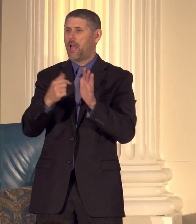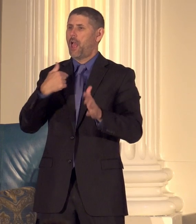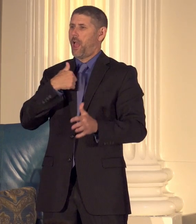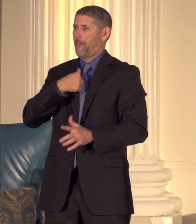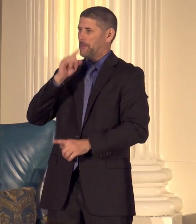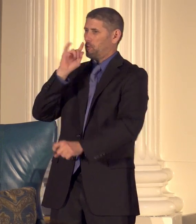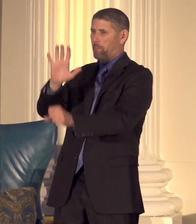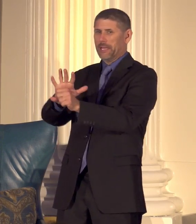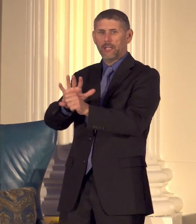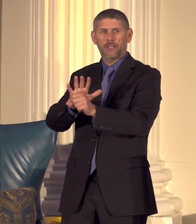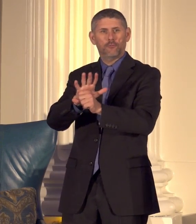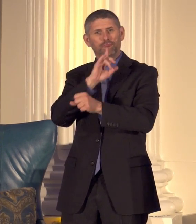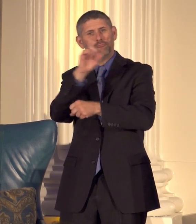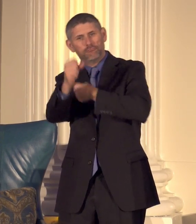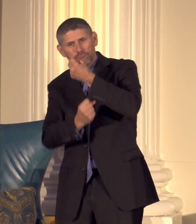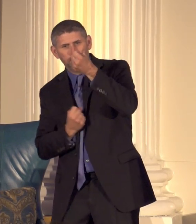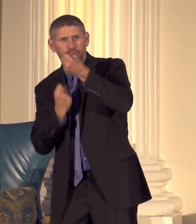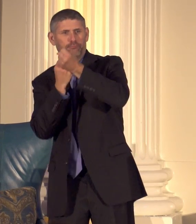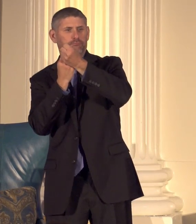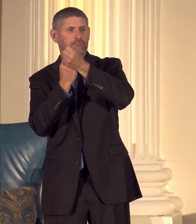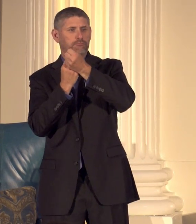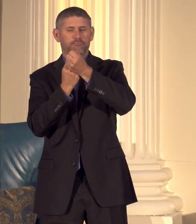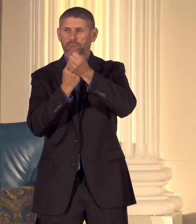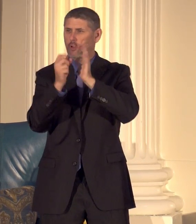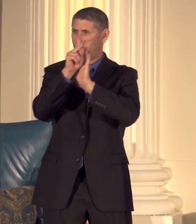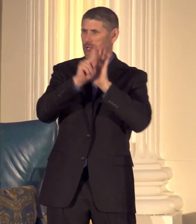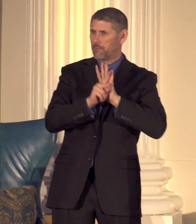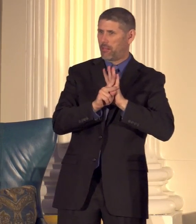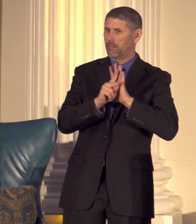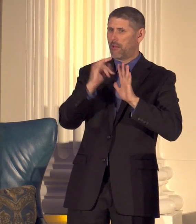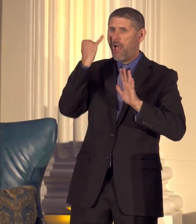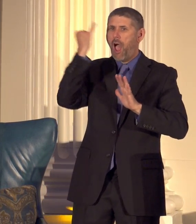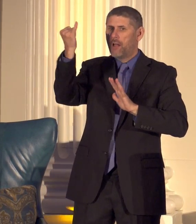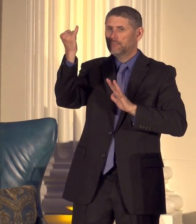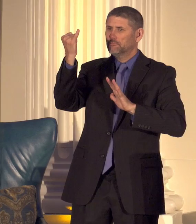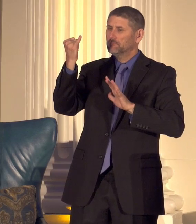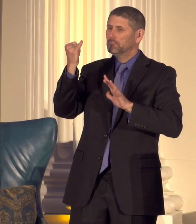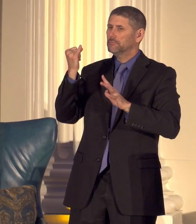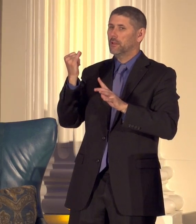upholding the principles that in the Pledge of Allegiance that we give